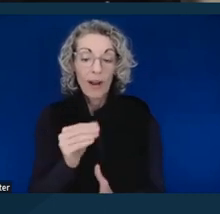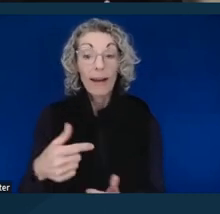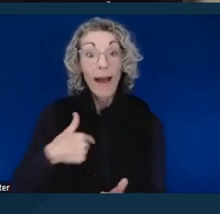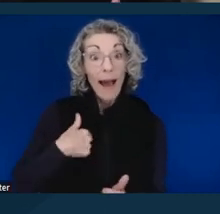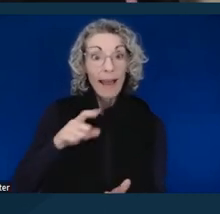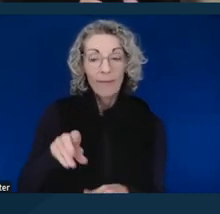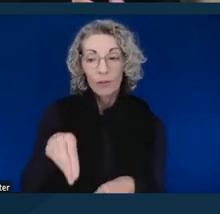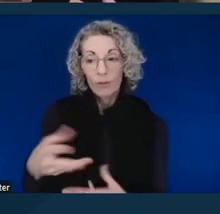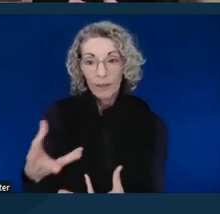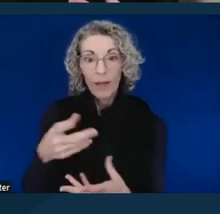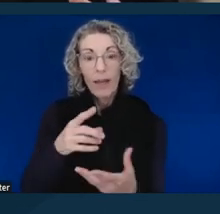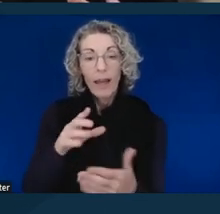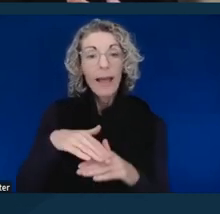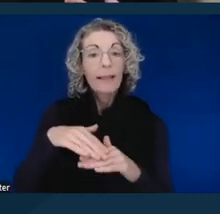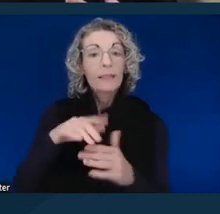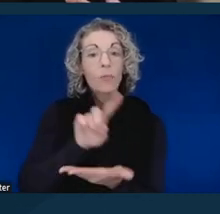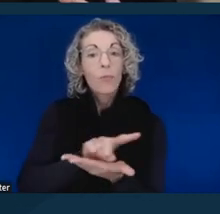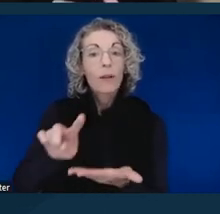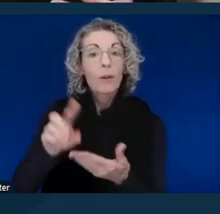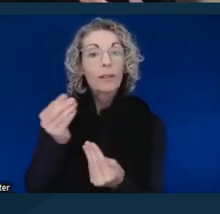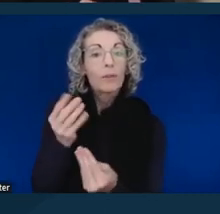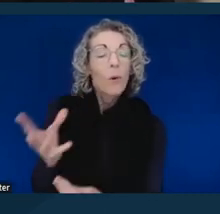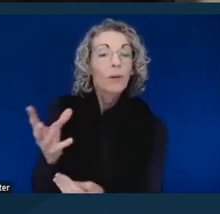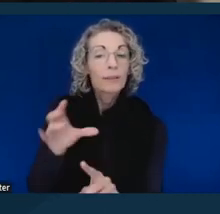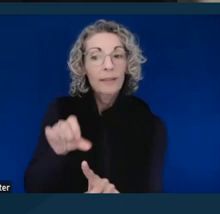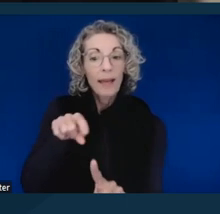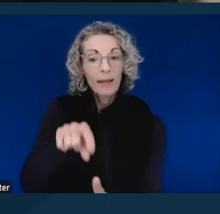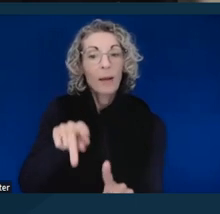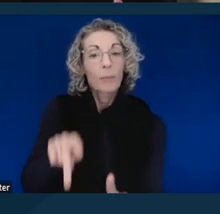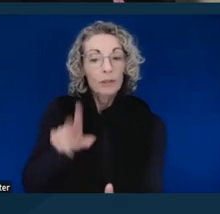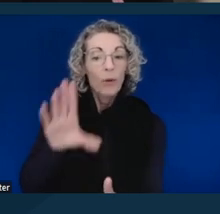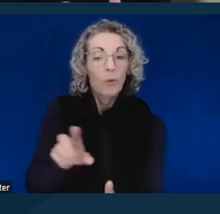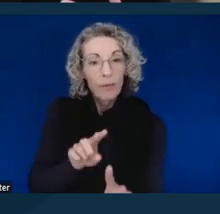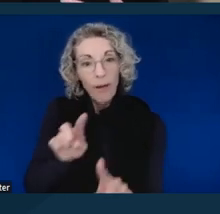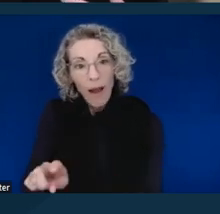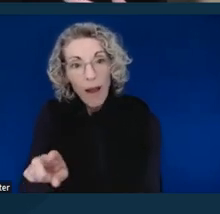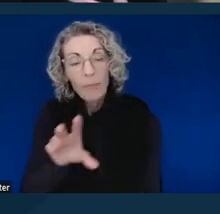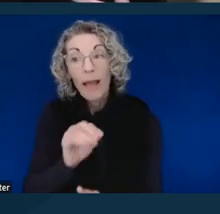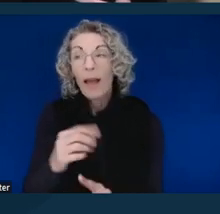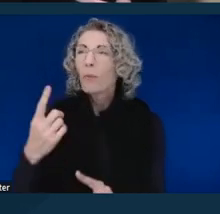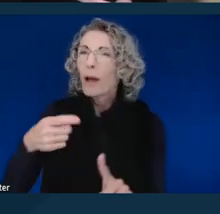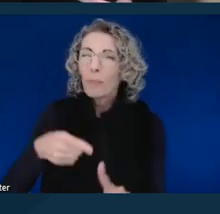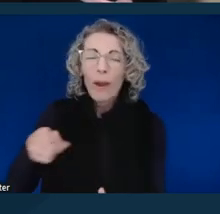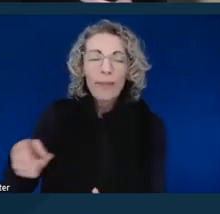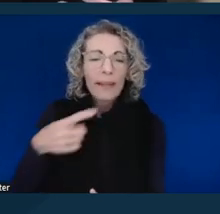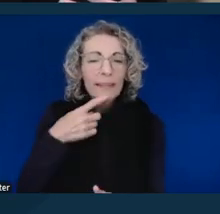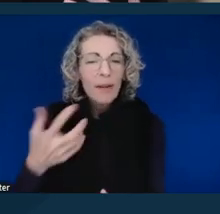that the person would be coming. At one point, they wanted one week's notice